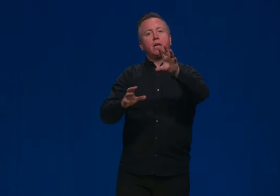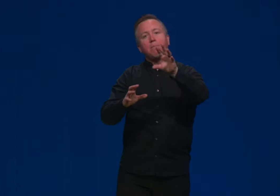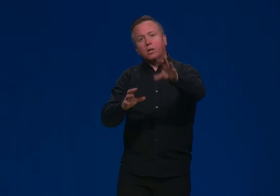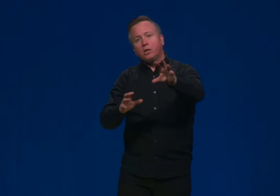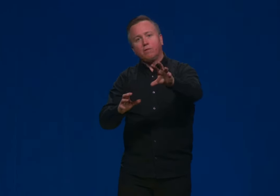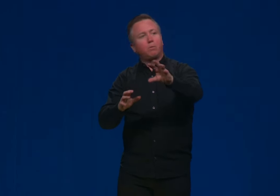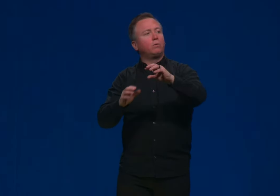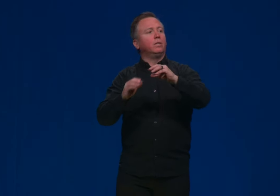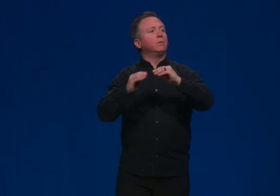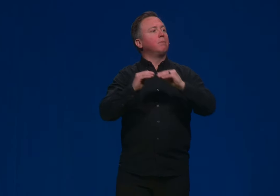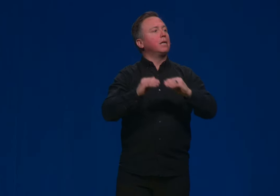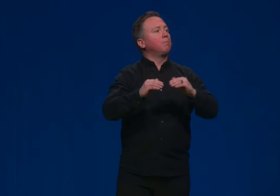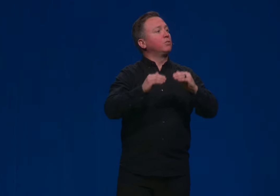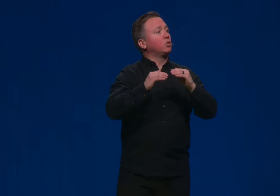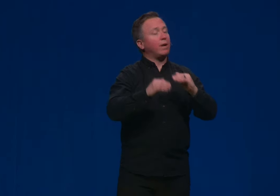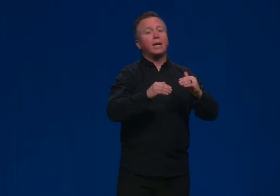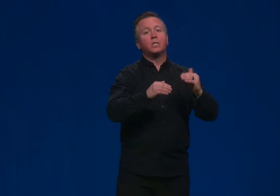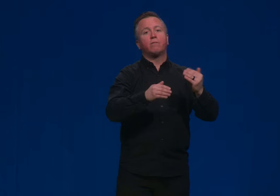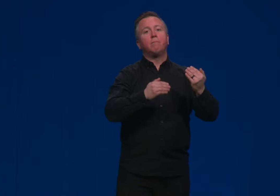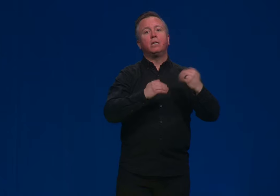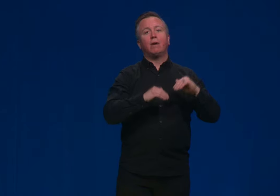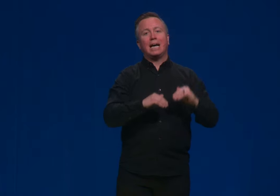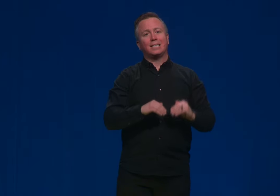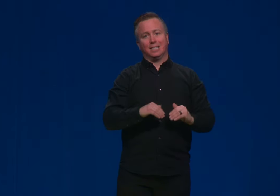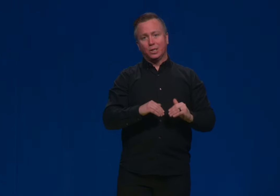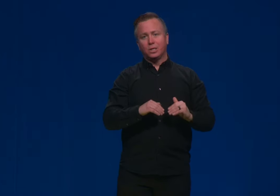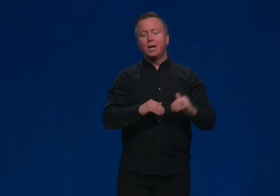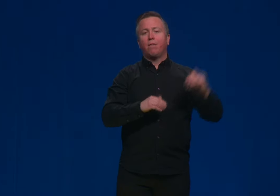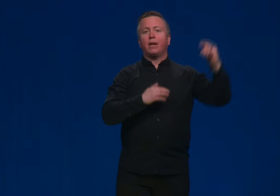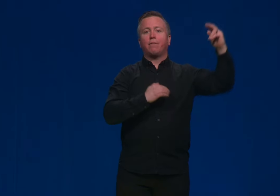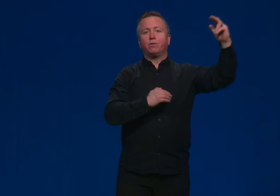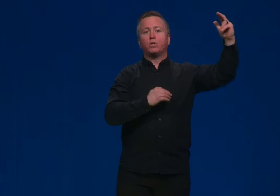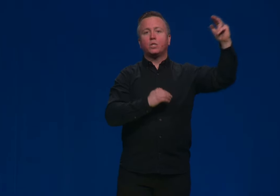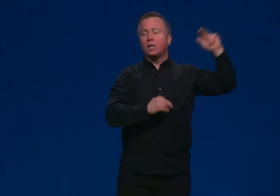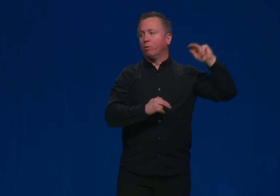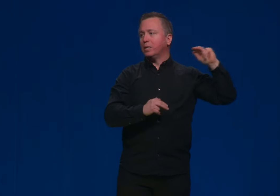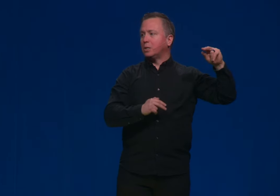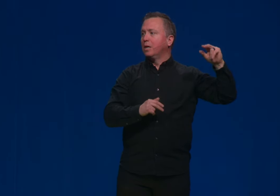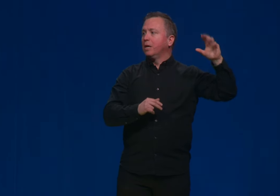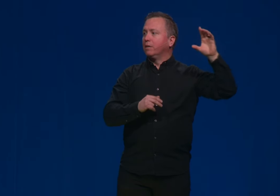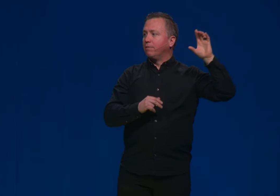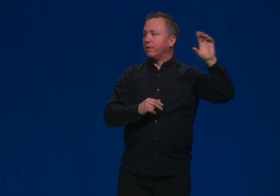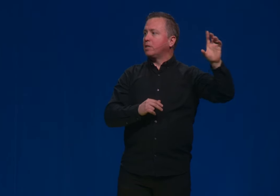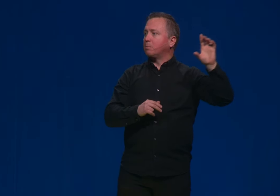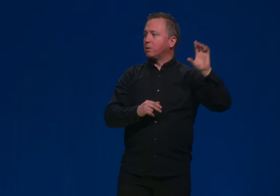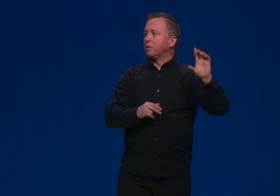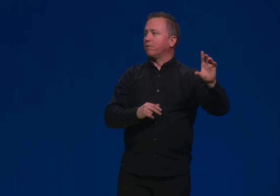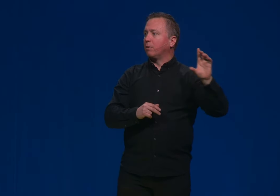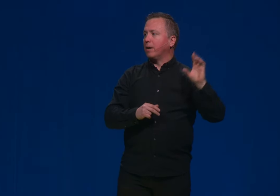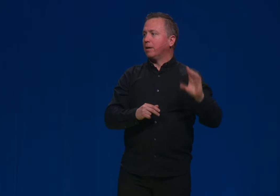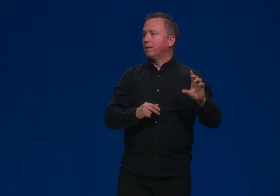that molecule of proteins is made up of strands of amino acids that have to sequence in a very specific way.